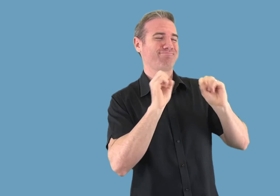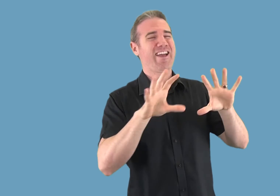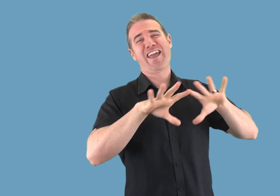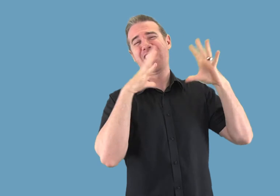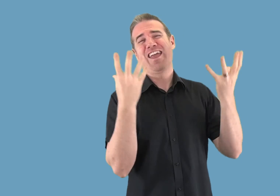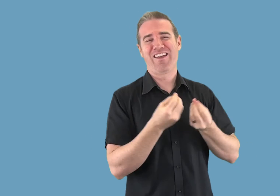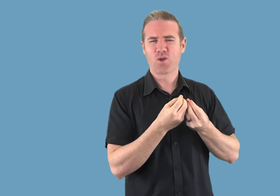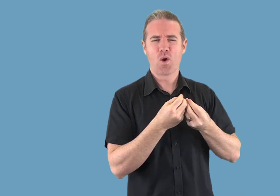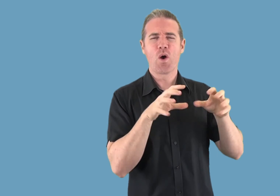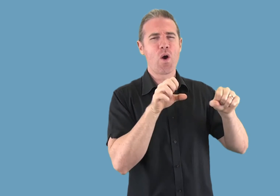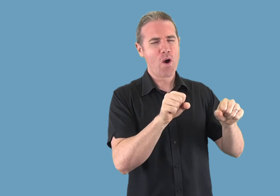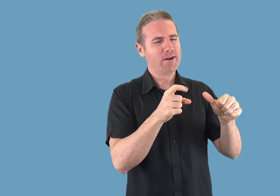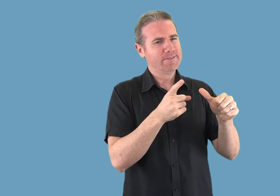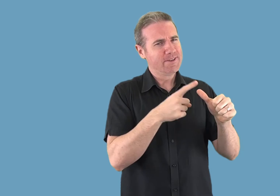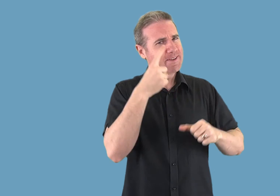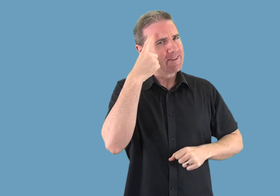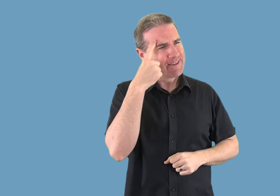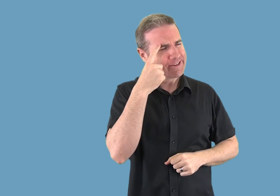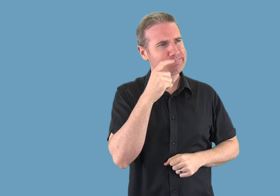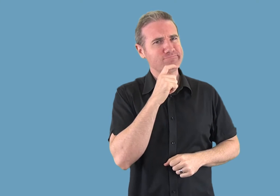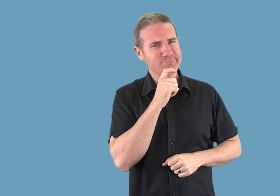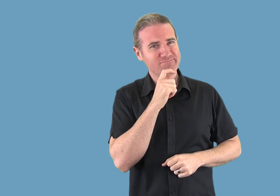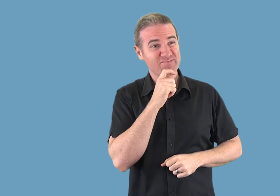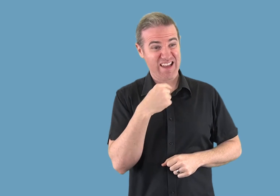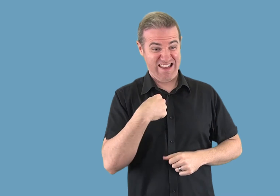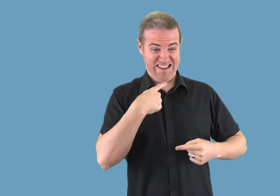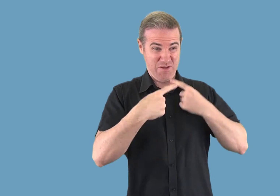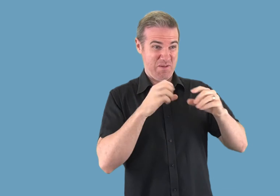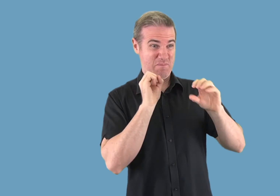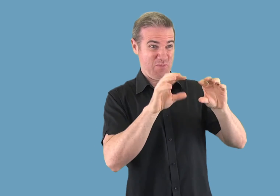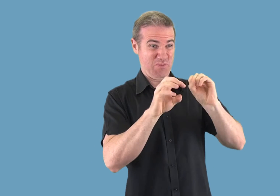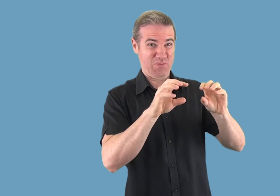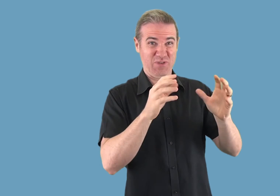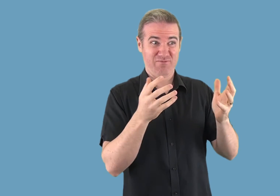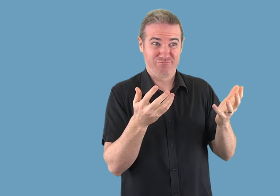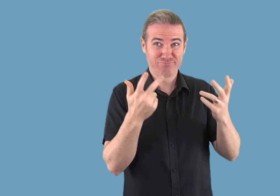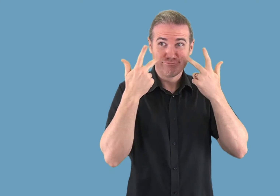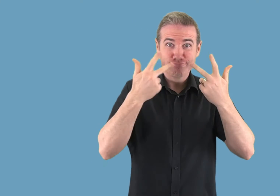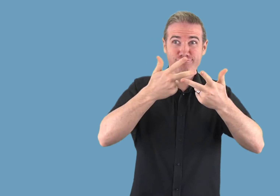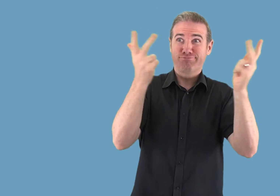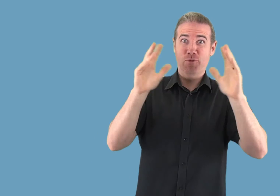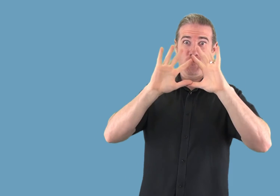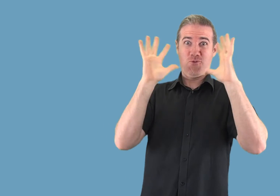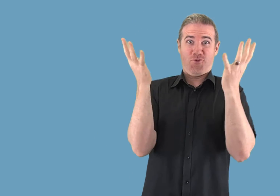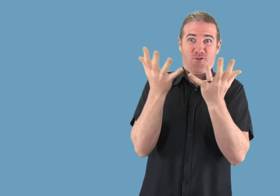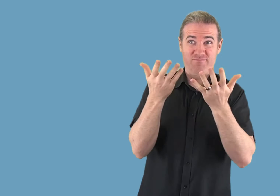Always read the terms and conditions of social media